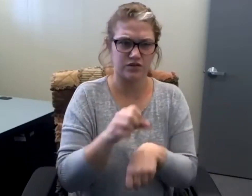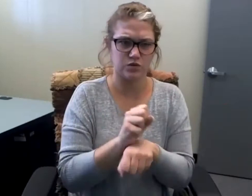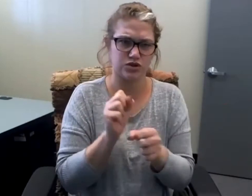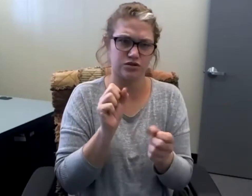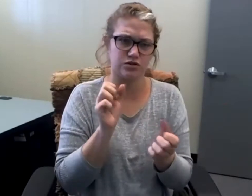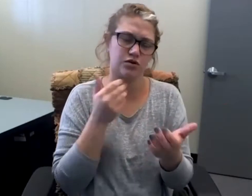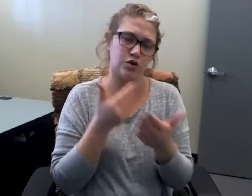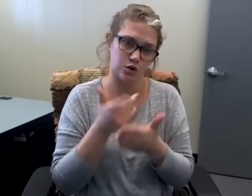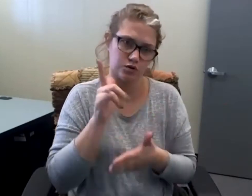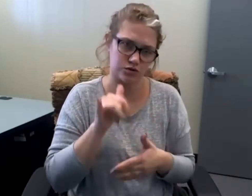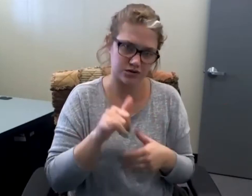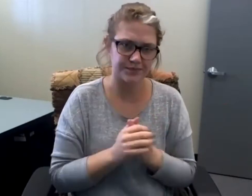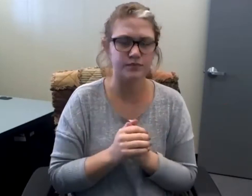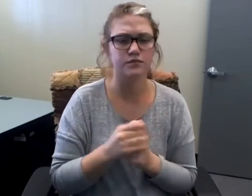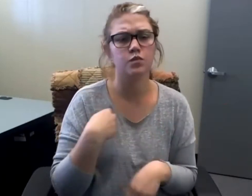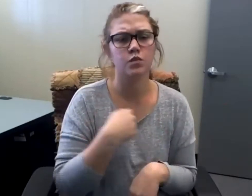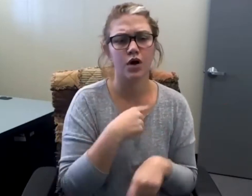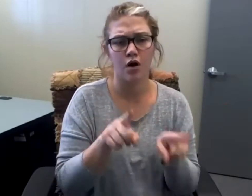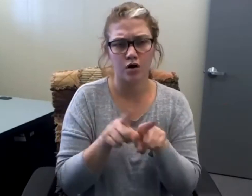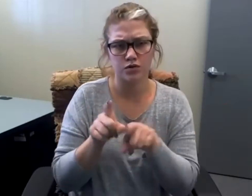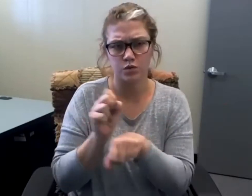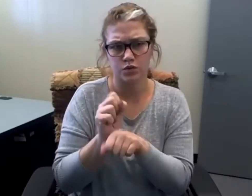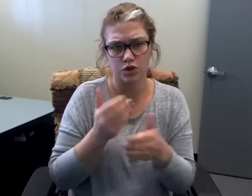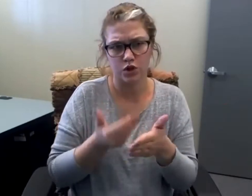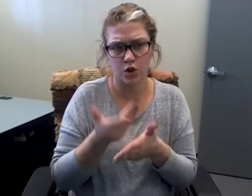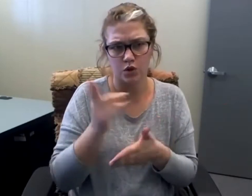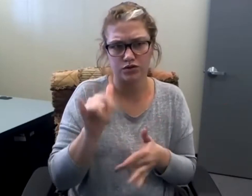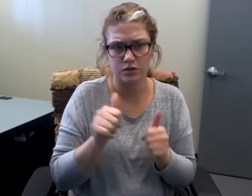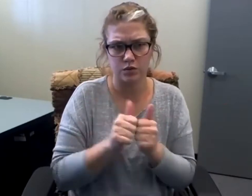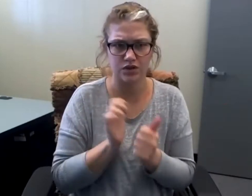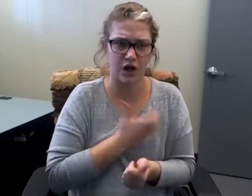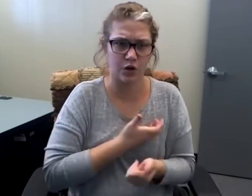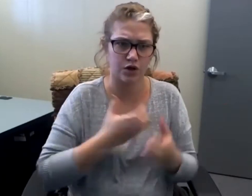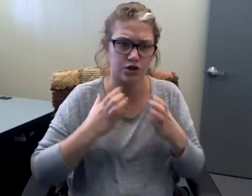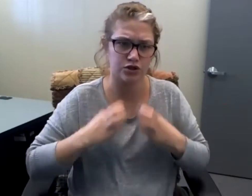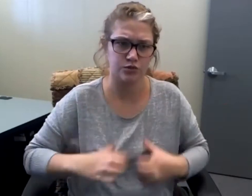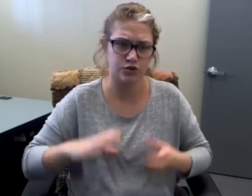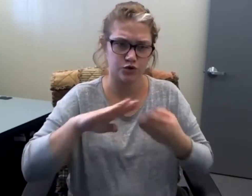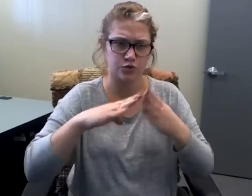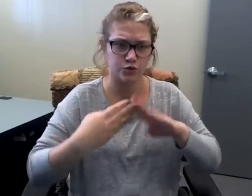All five of the offices work very closely together and we also work closely with our